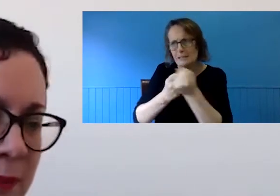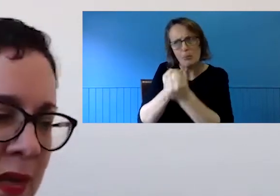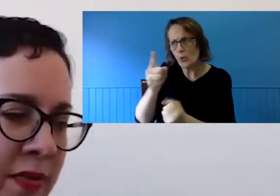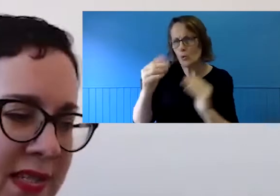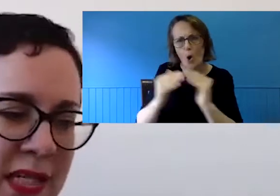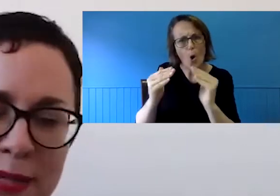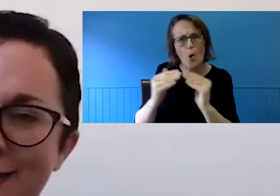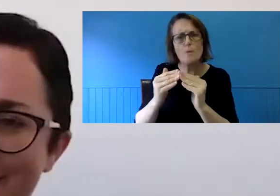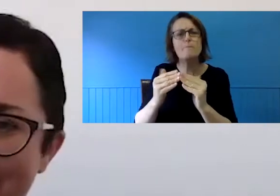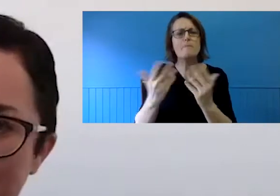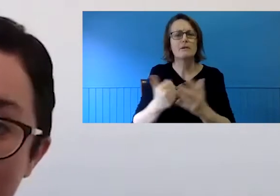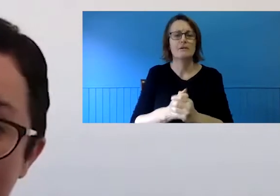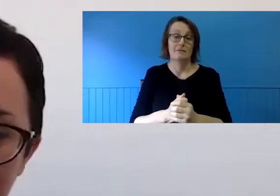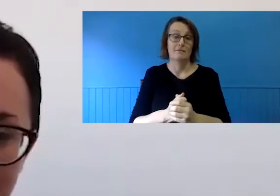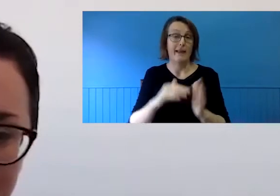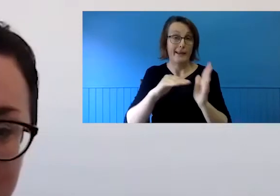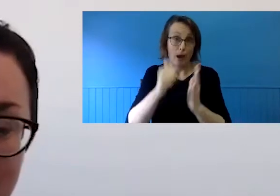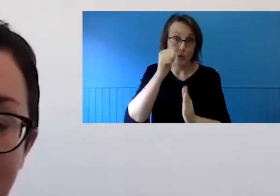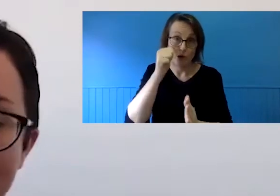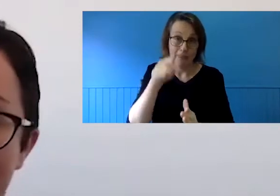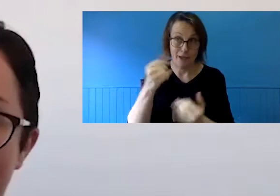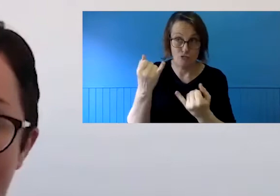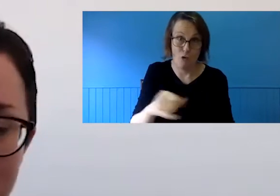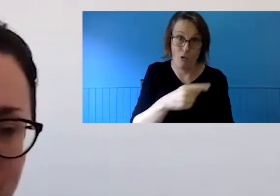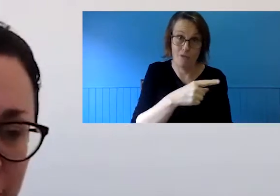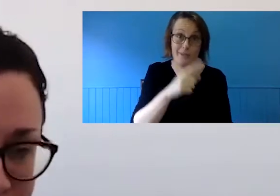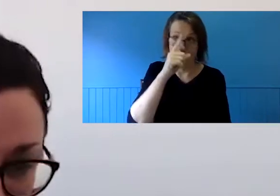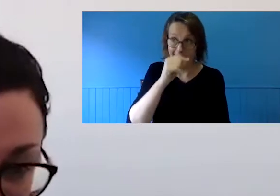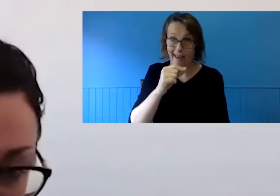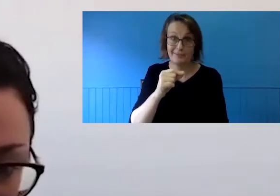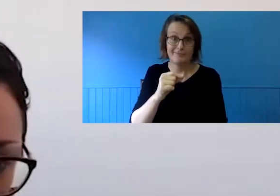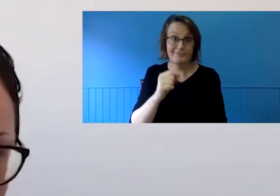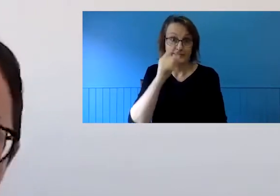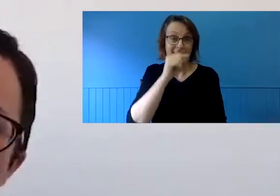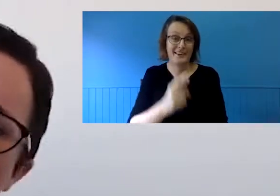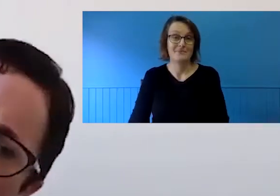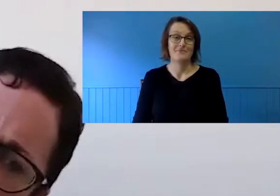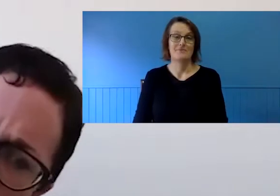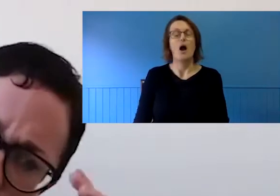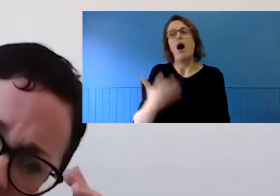big one that seems to have been tested and proved to not be true. "We